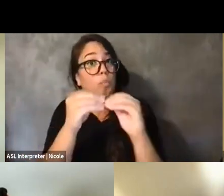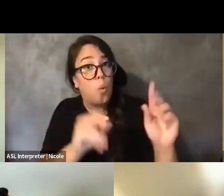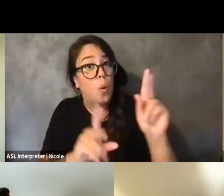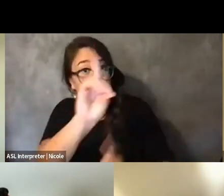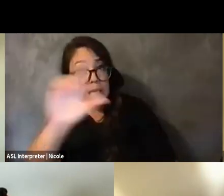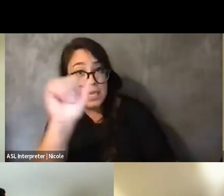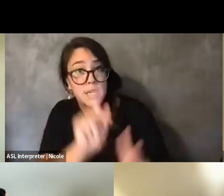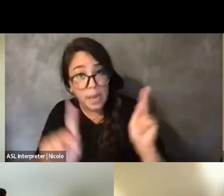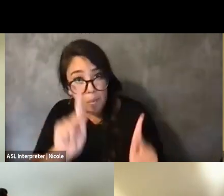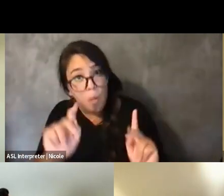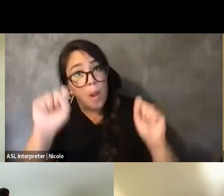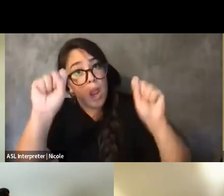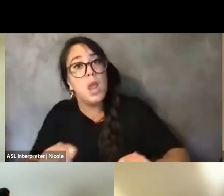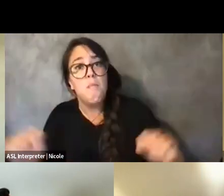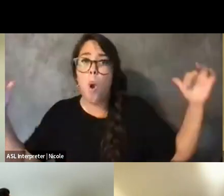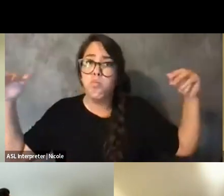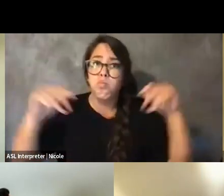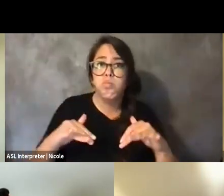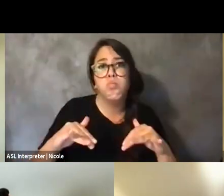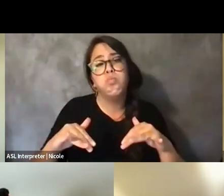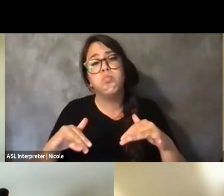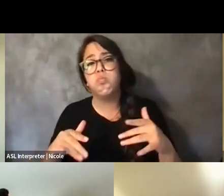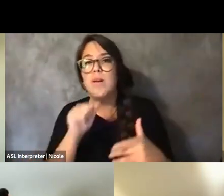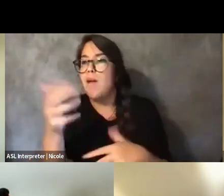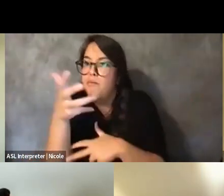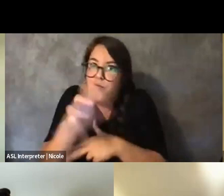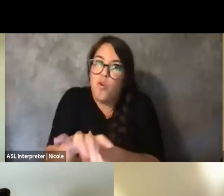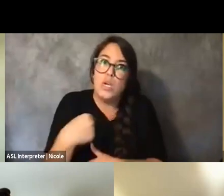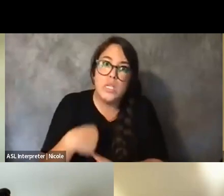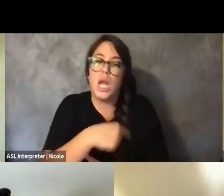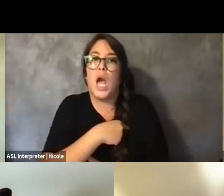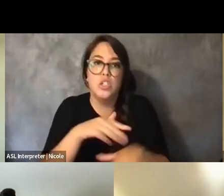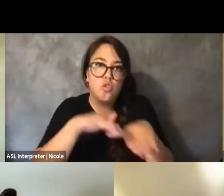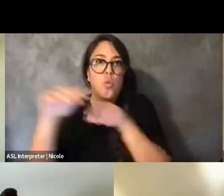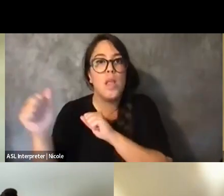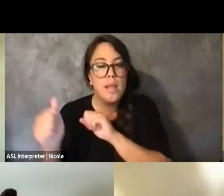and not, you know, forcing ourselves to get out of bed, you know, forcing ourselves to work